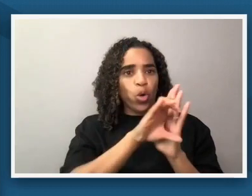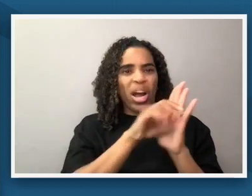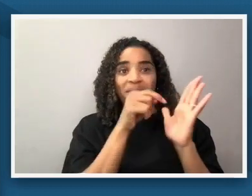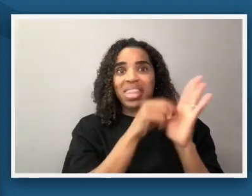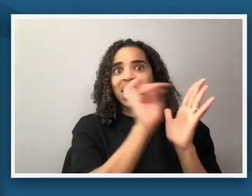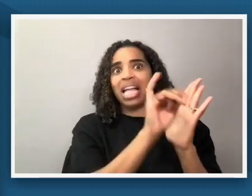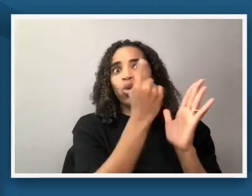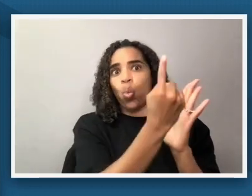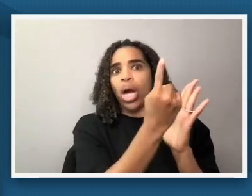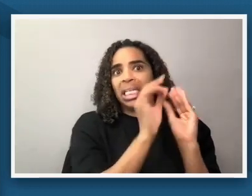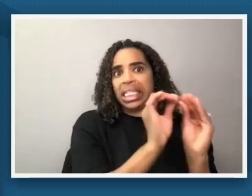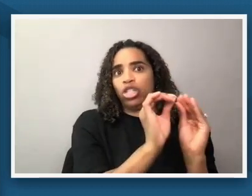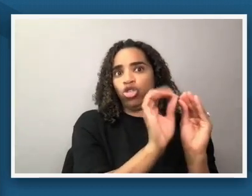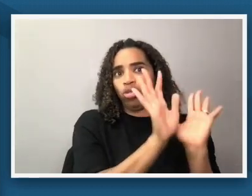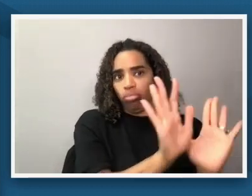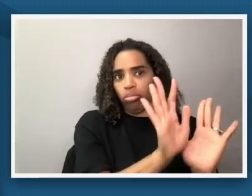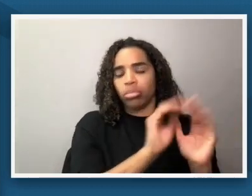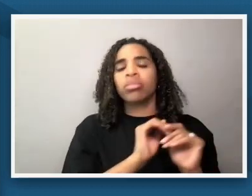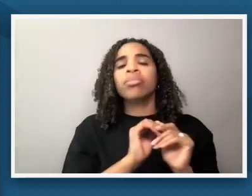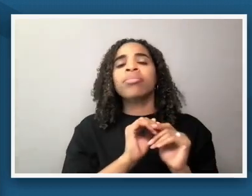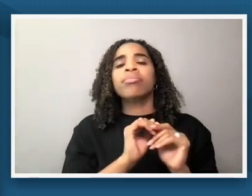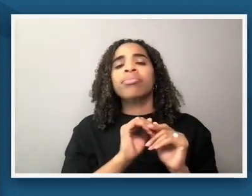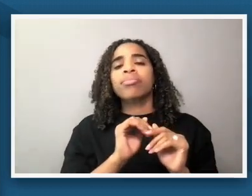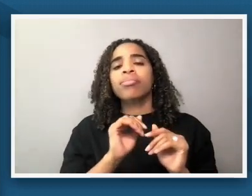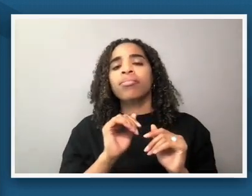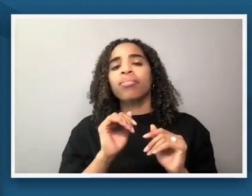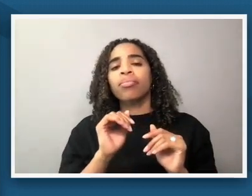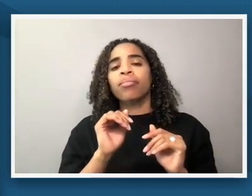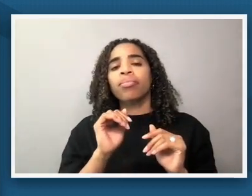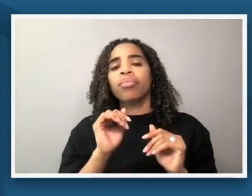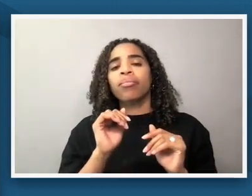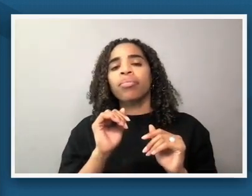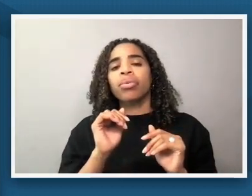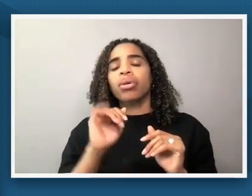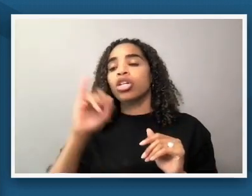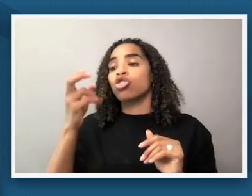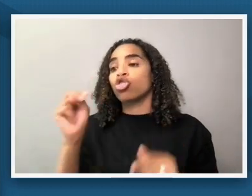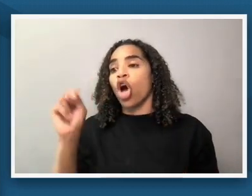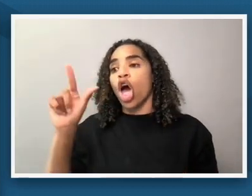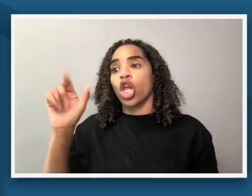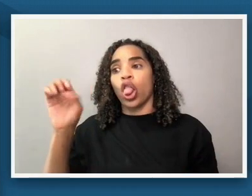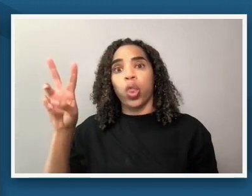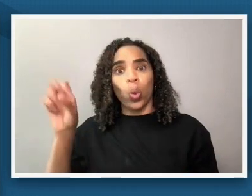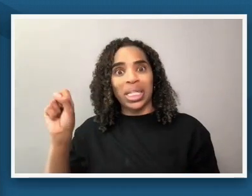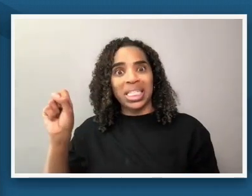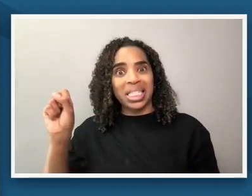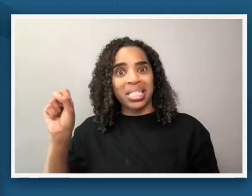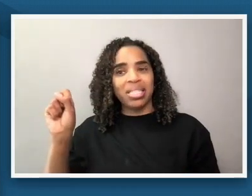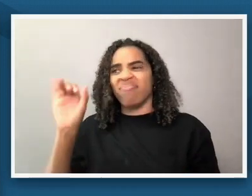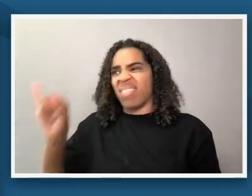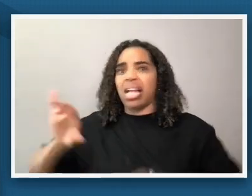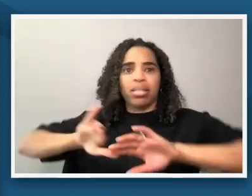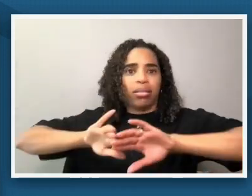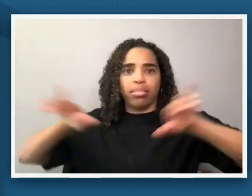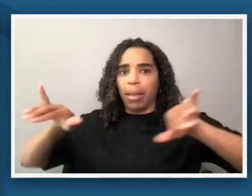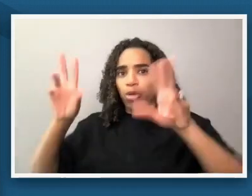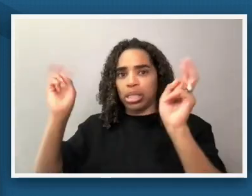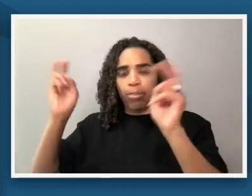um just like i think um taking a look at john lewis is its own separate chunk and